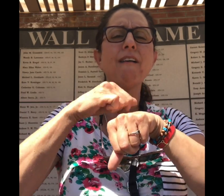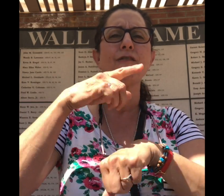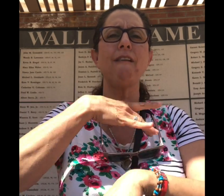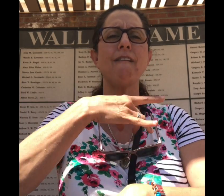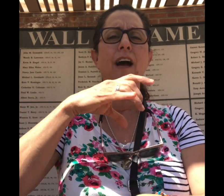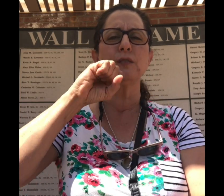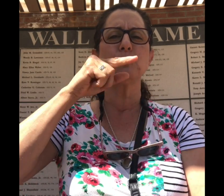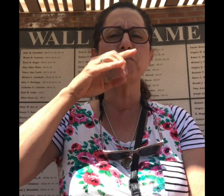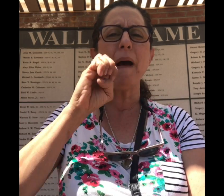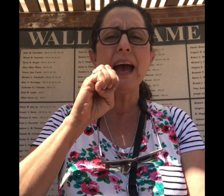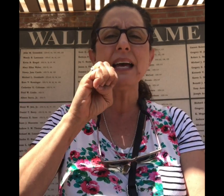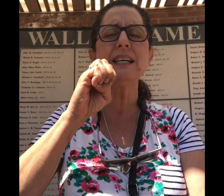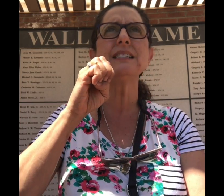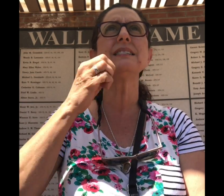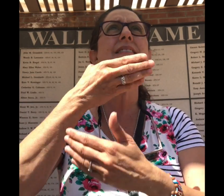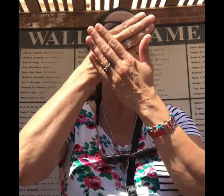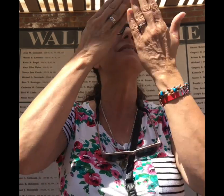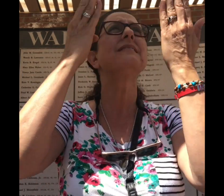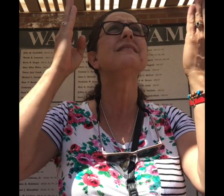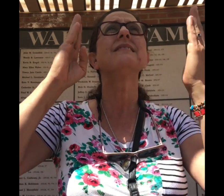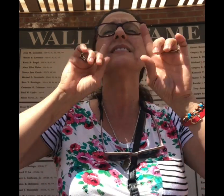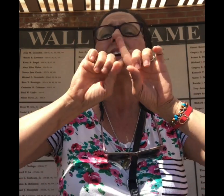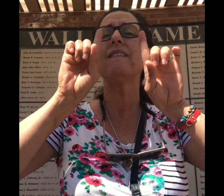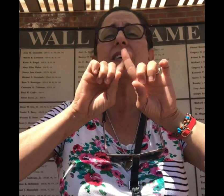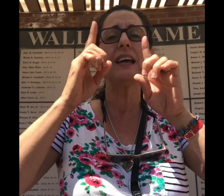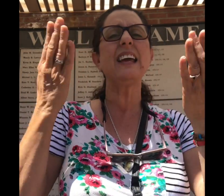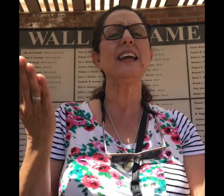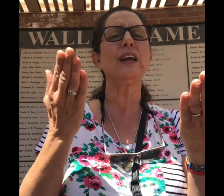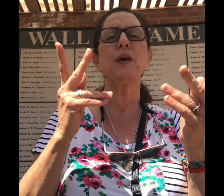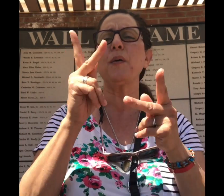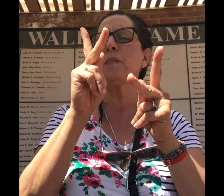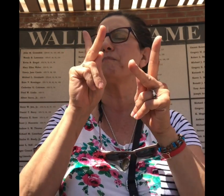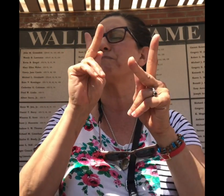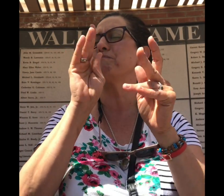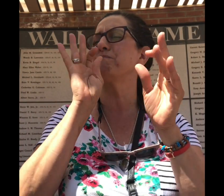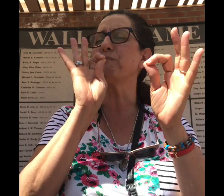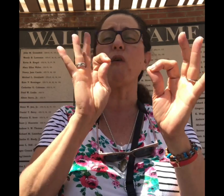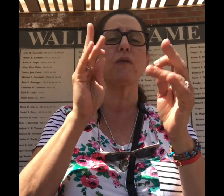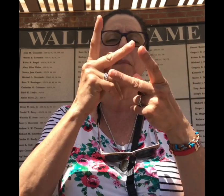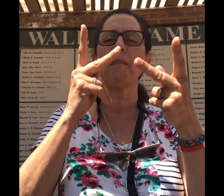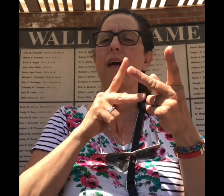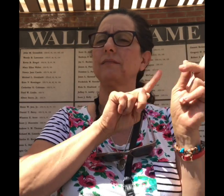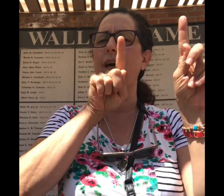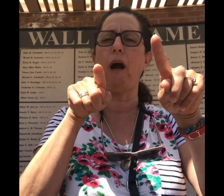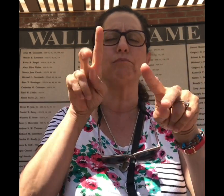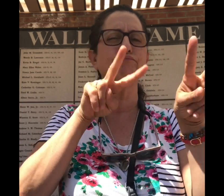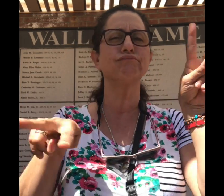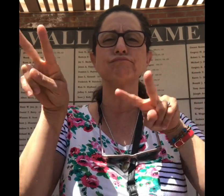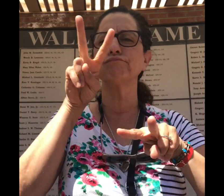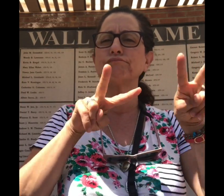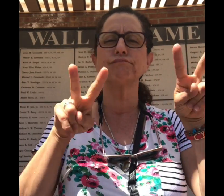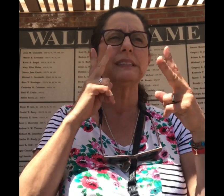if you like Geology, if you like Space and all it entails, then this is the perfect place for you to check out.